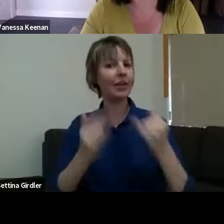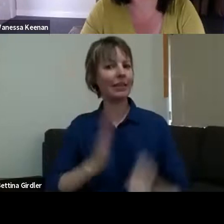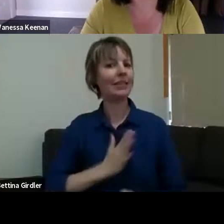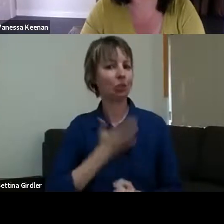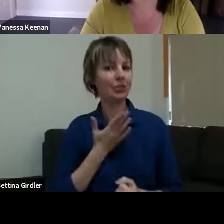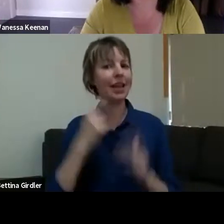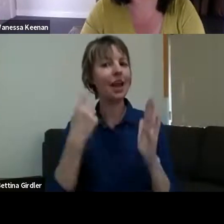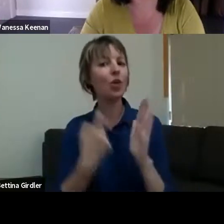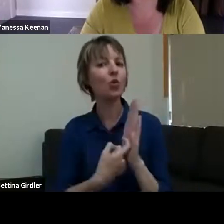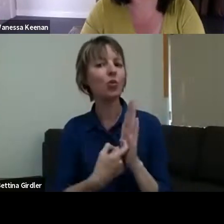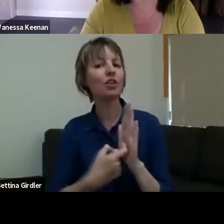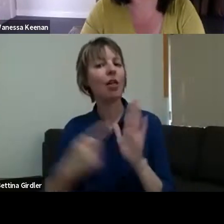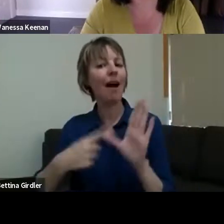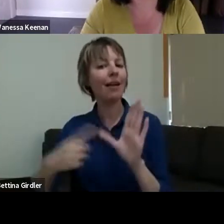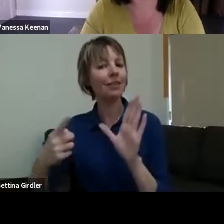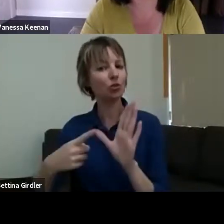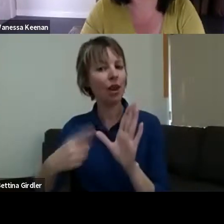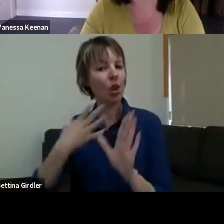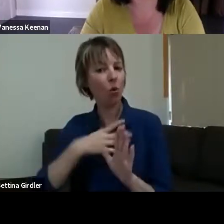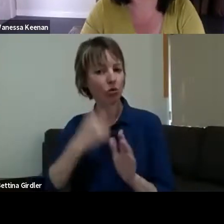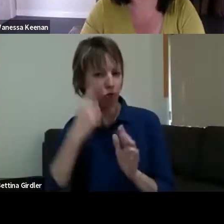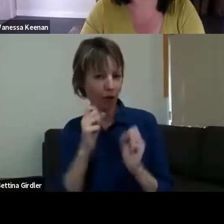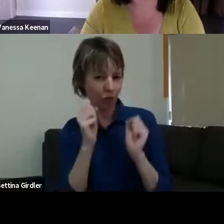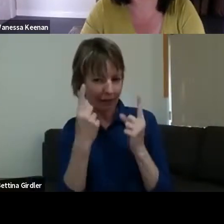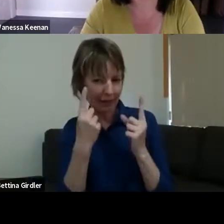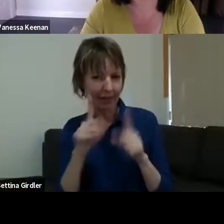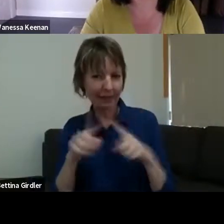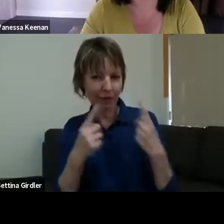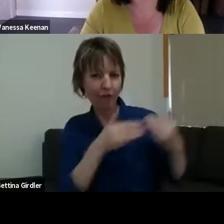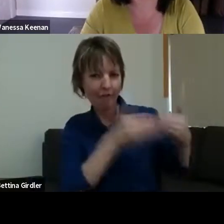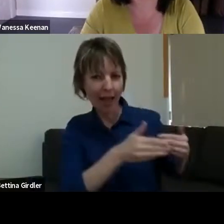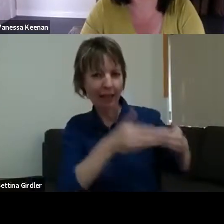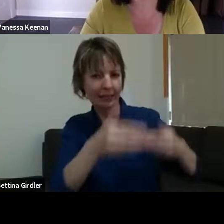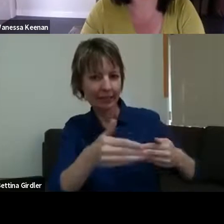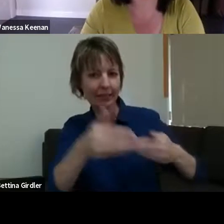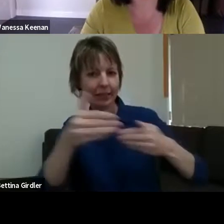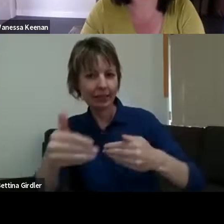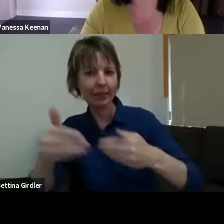Australia - understanding how those different phases of recovery fit together, and just how long that process is. So, thanks just from me.